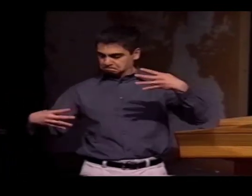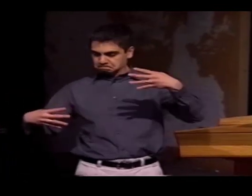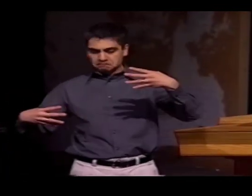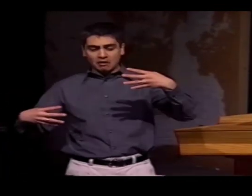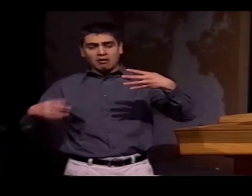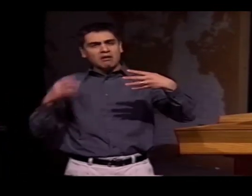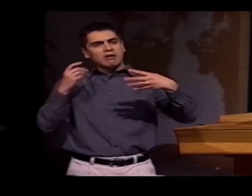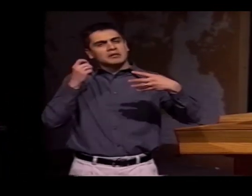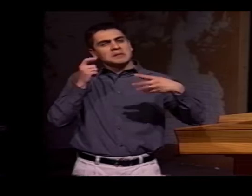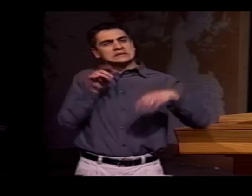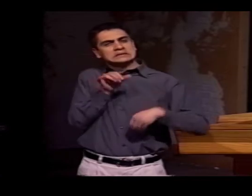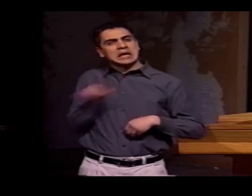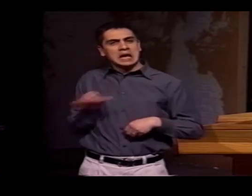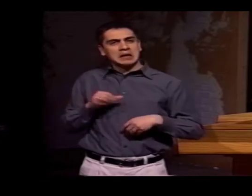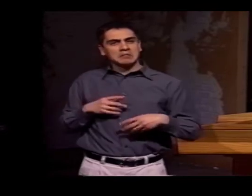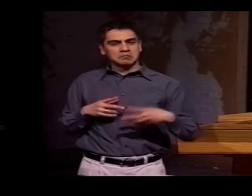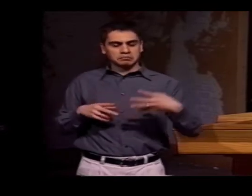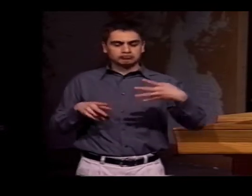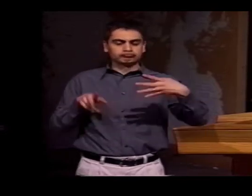OF THE 4 IN EACH AREA,